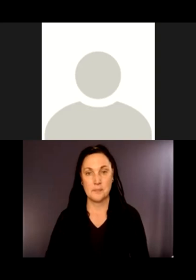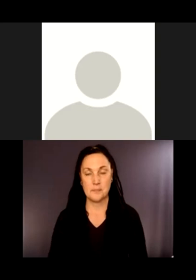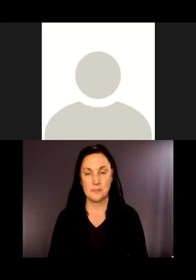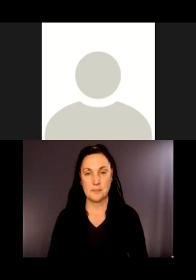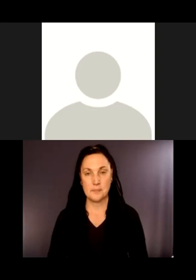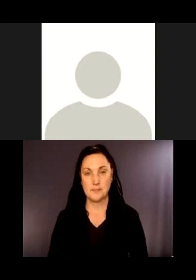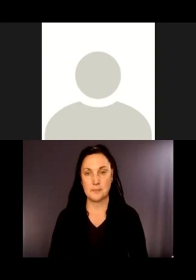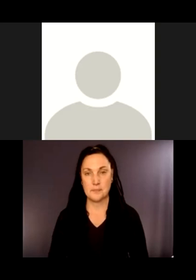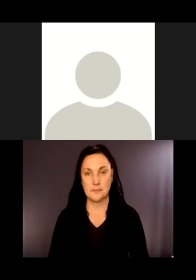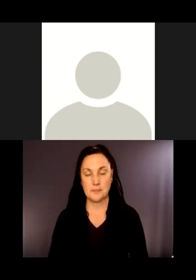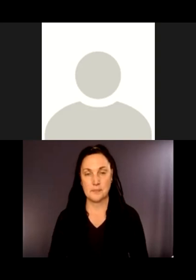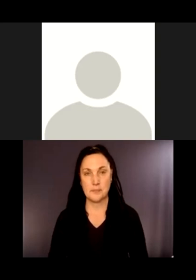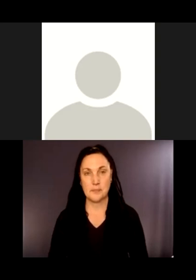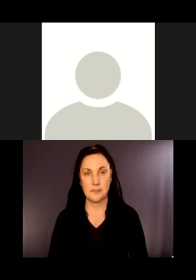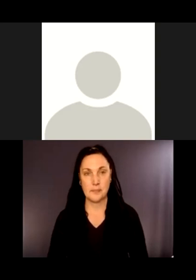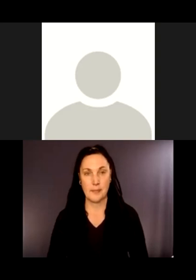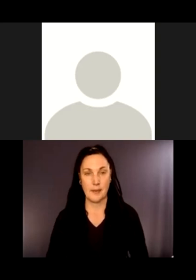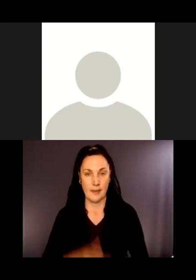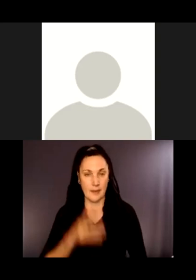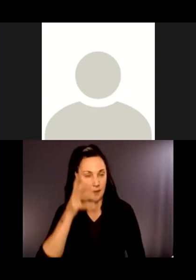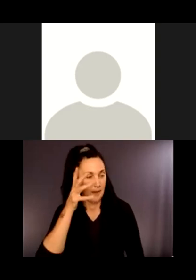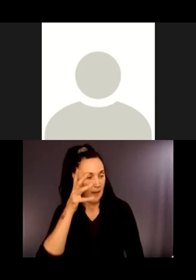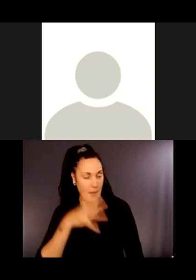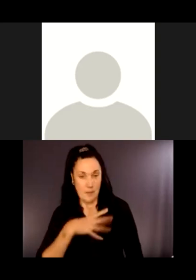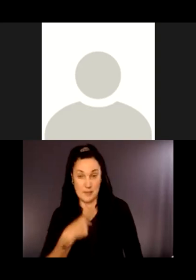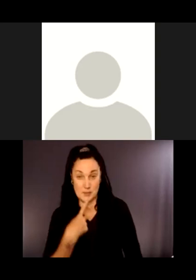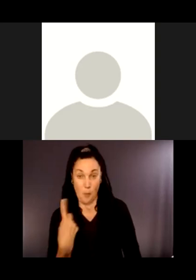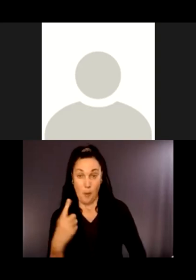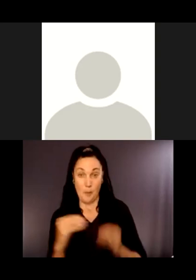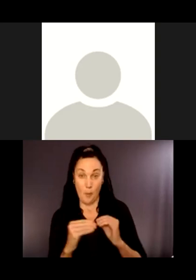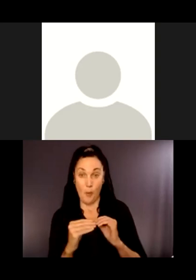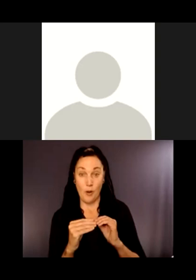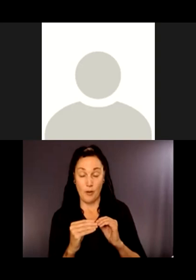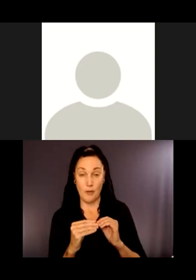One other thought.